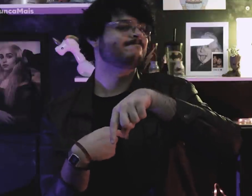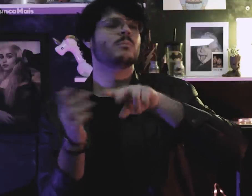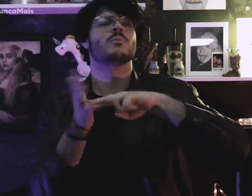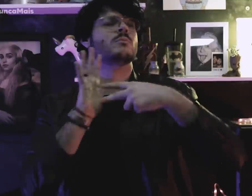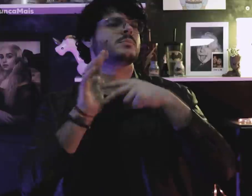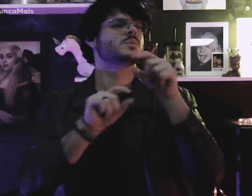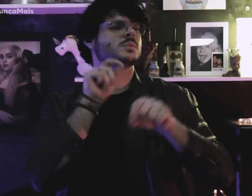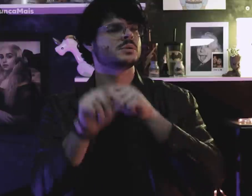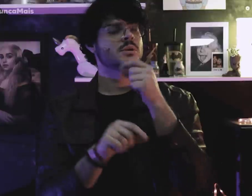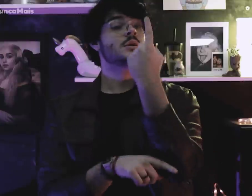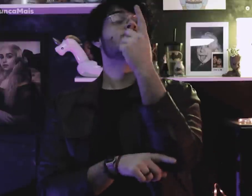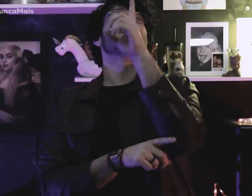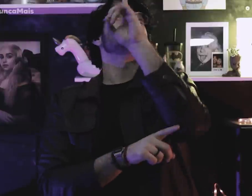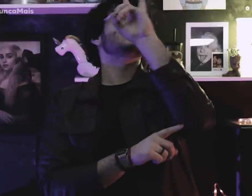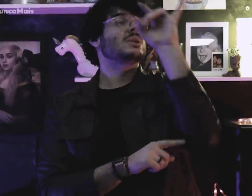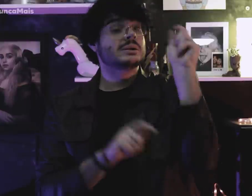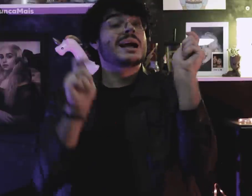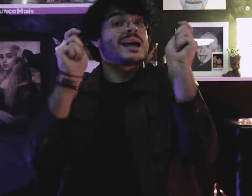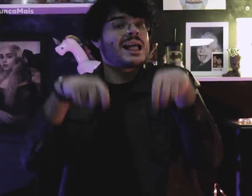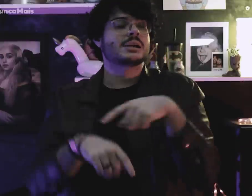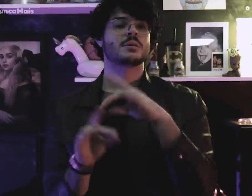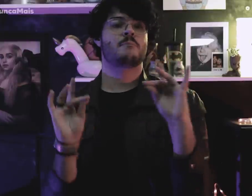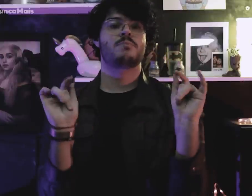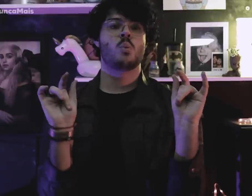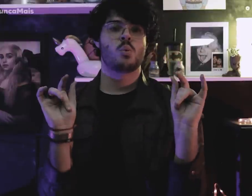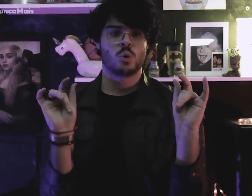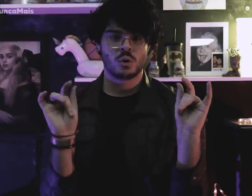em outras palavras, o petróleo acabaria.